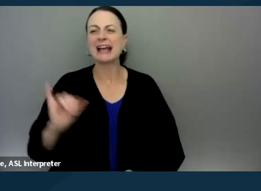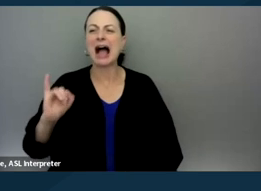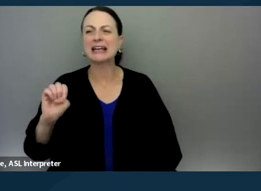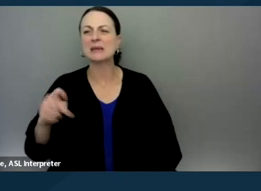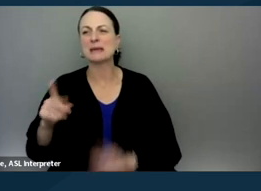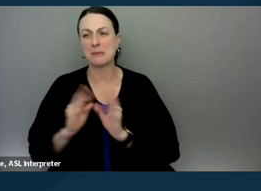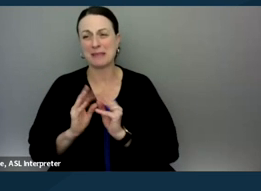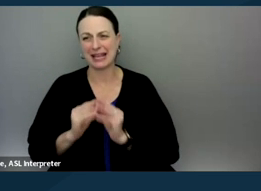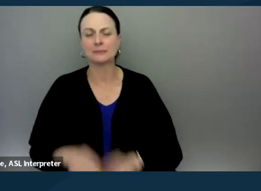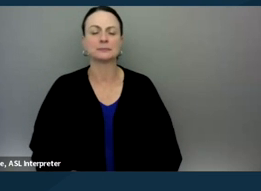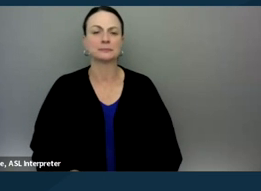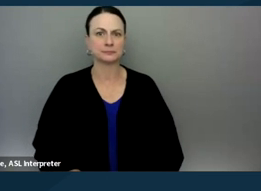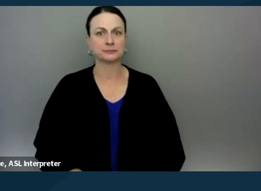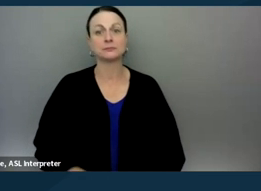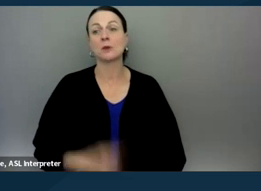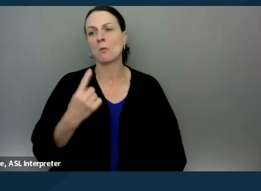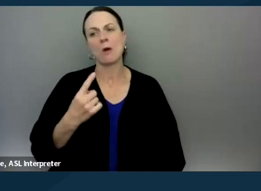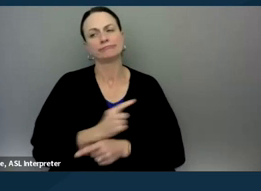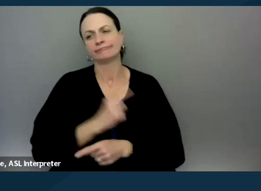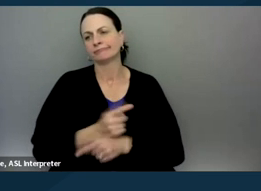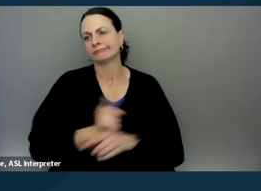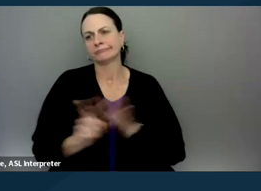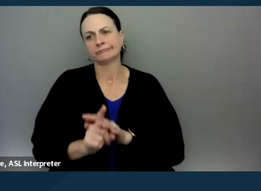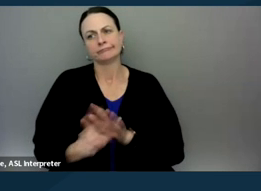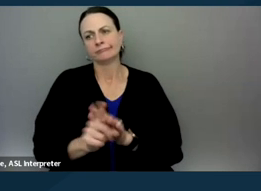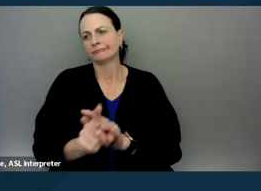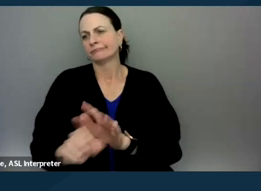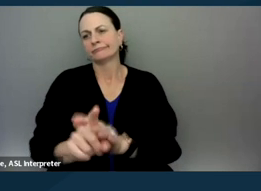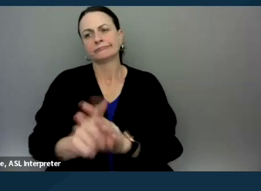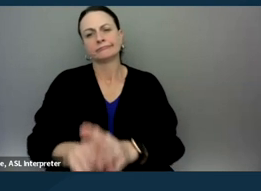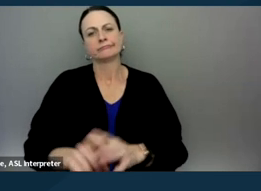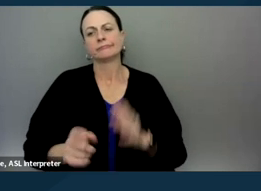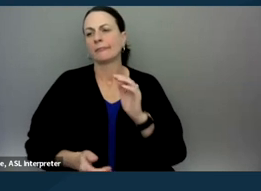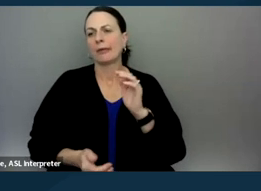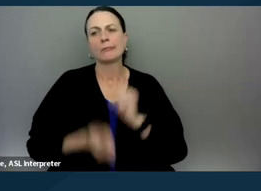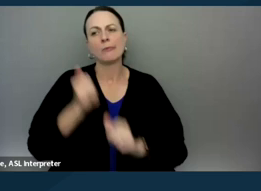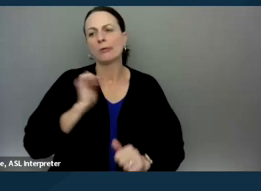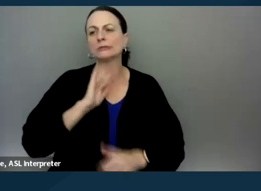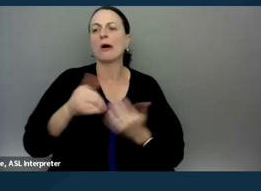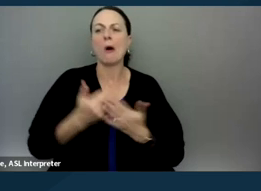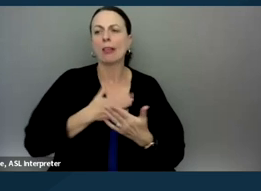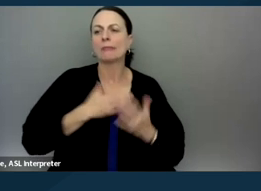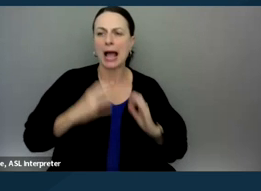One common situation that comes up amongst all of my clients and a lot of our, a lot of the parents that call in